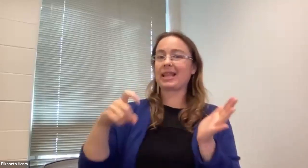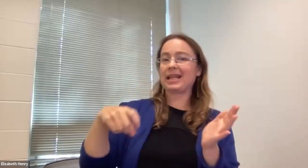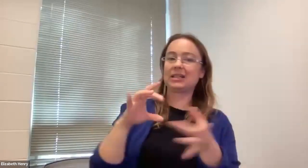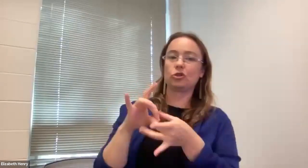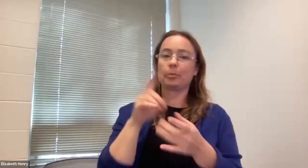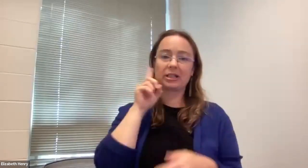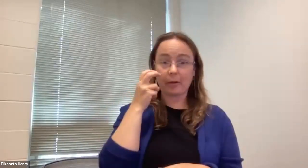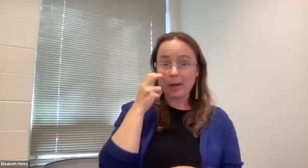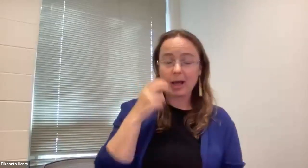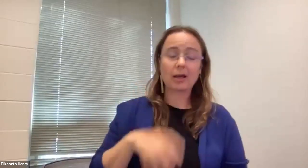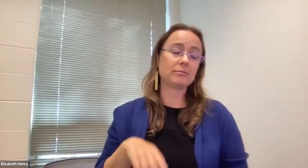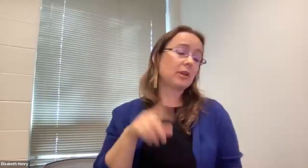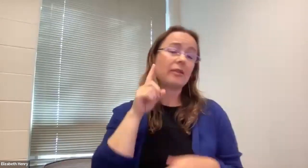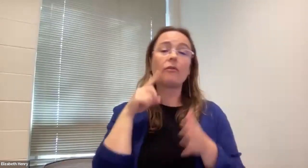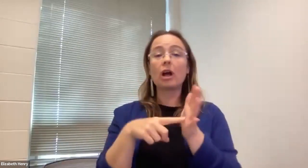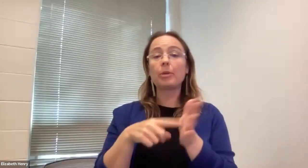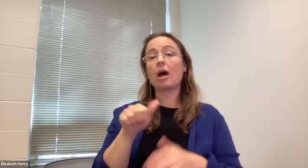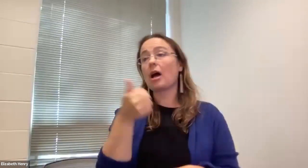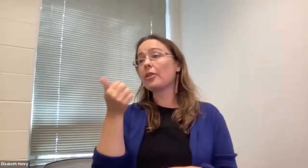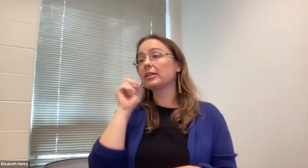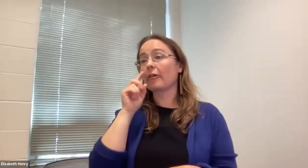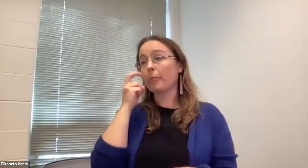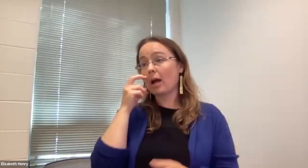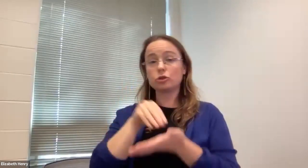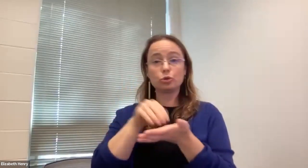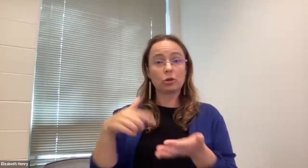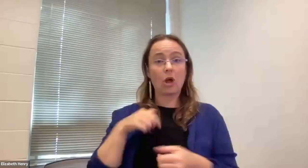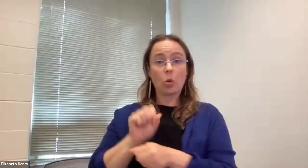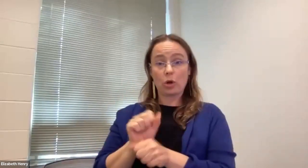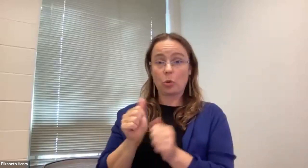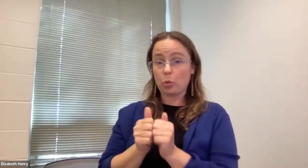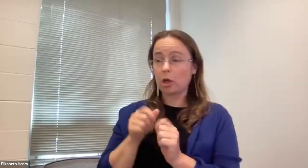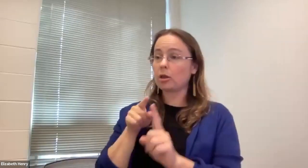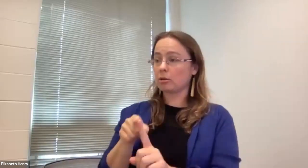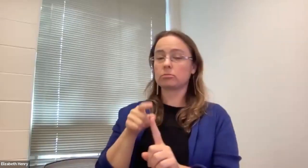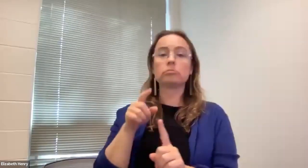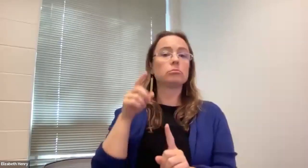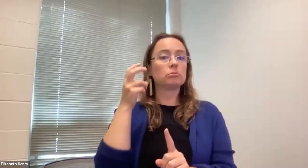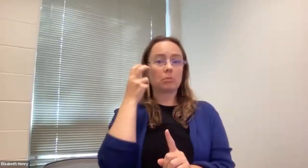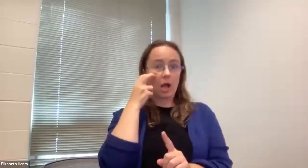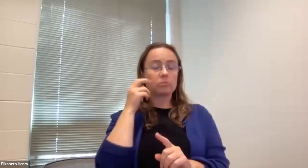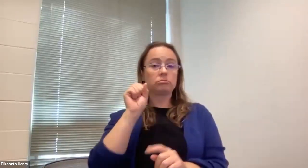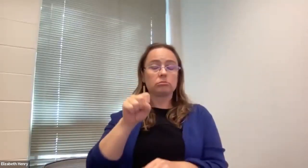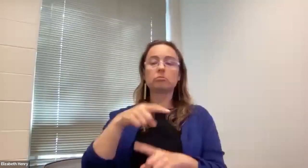Gustavo Navarrete (he/him/él): and learn to simply follow the lead of the user and what is their preferences in terms of accessibility? Some deaf students that I work with